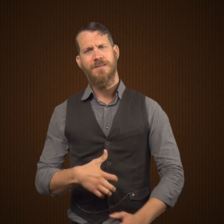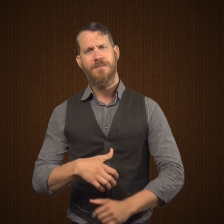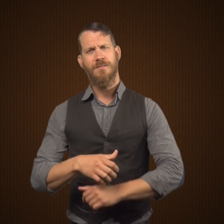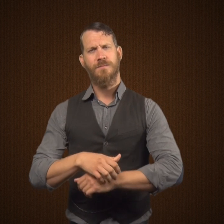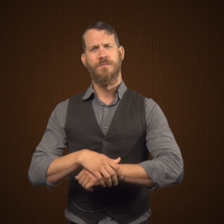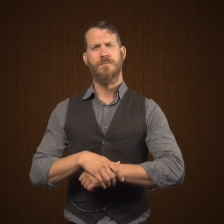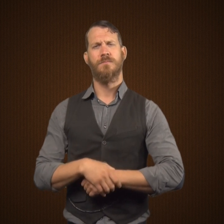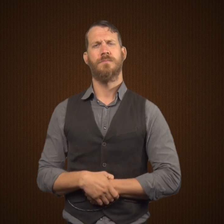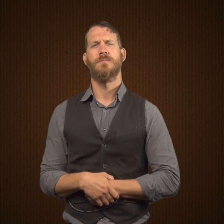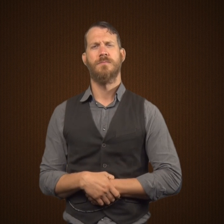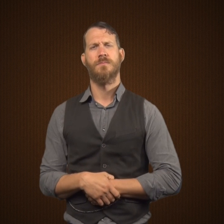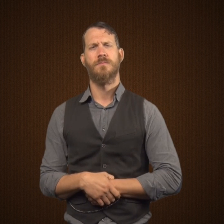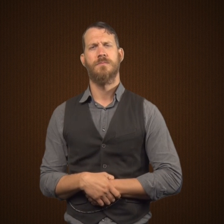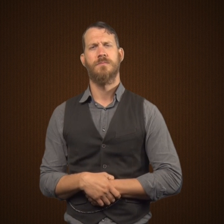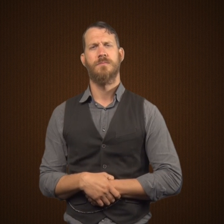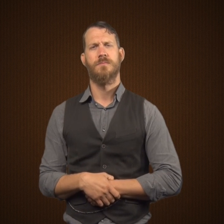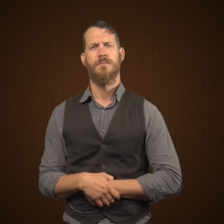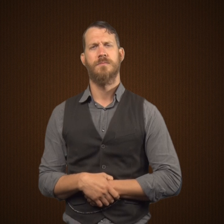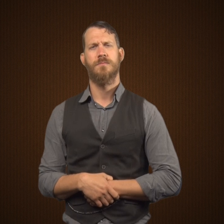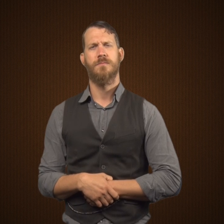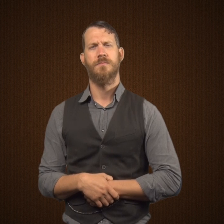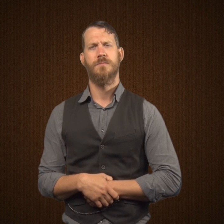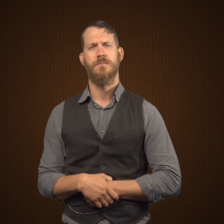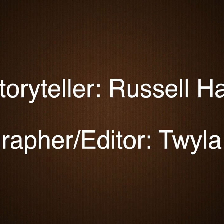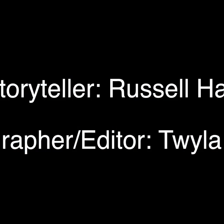about Mr. Hyde was that he was disgusting.